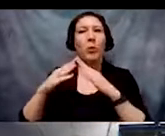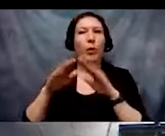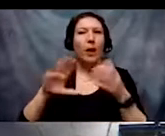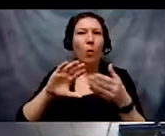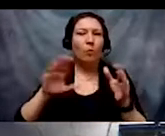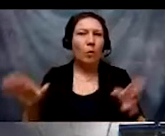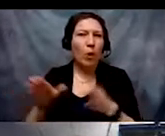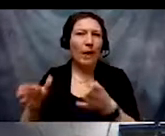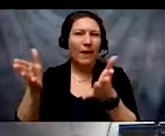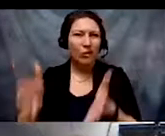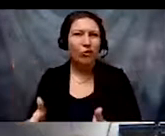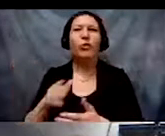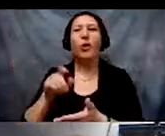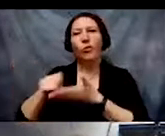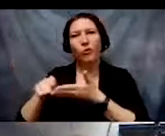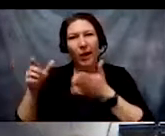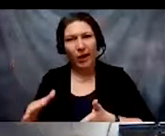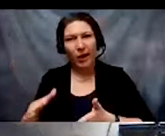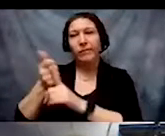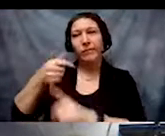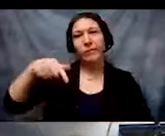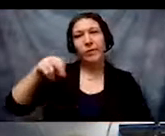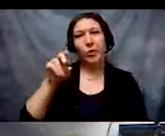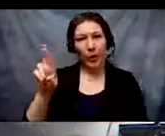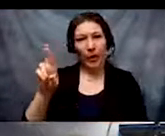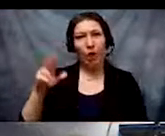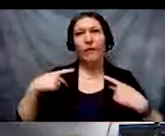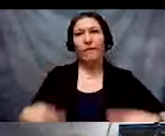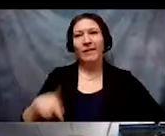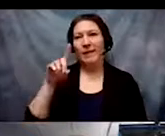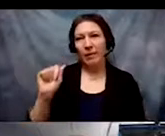She identifies as a queer, physically disabled Korean,